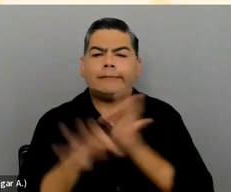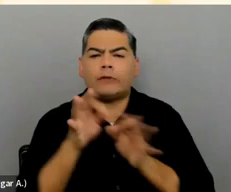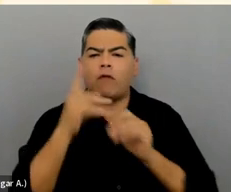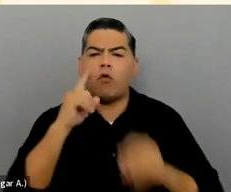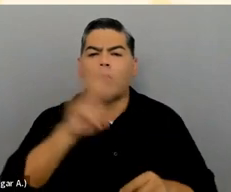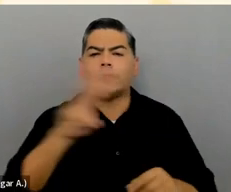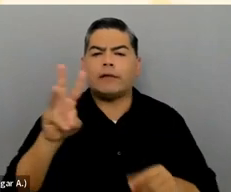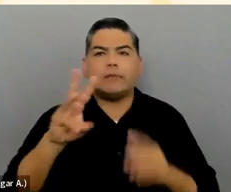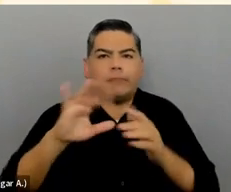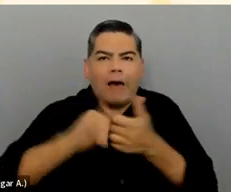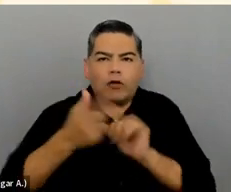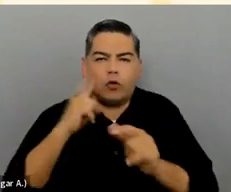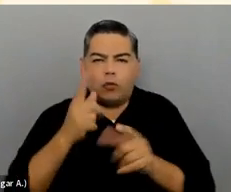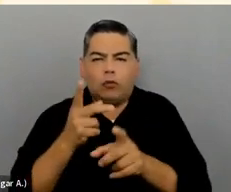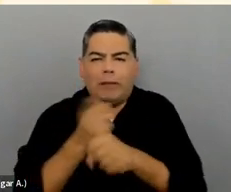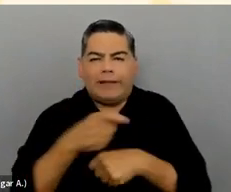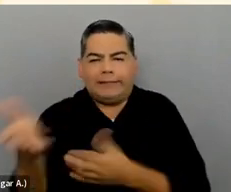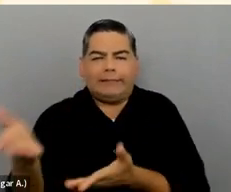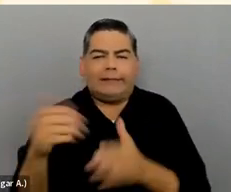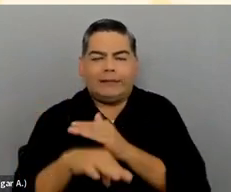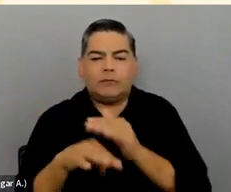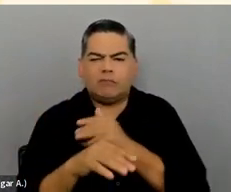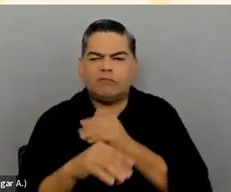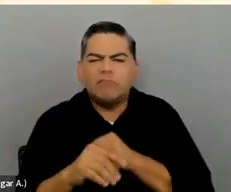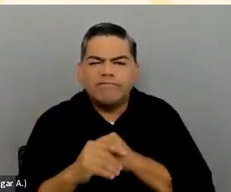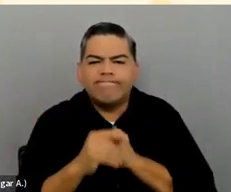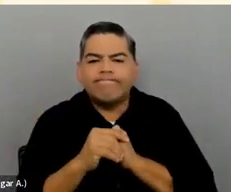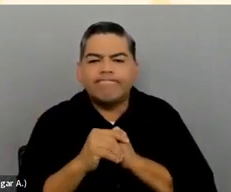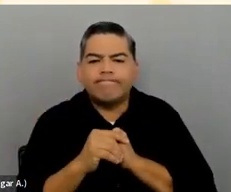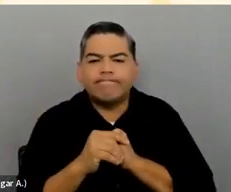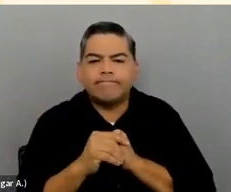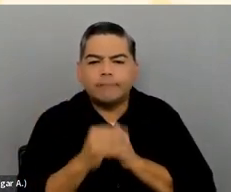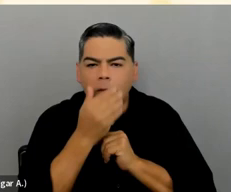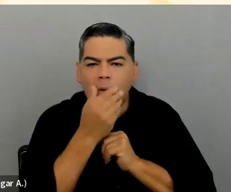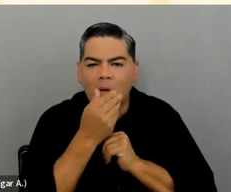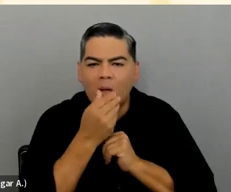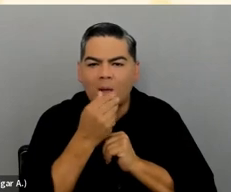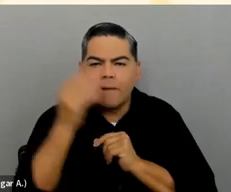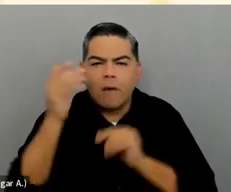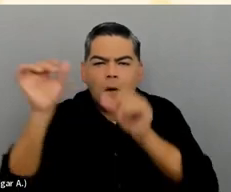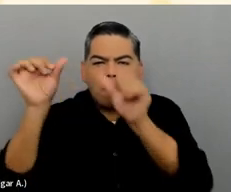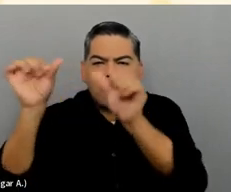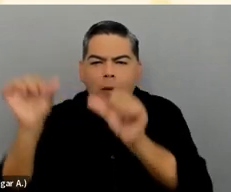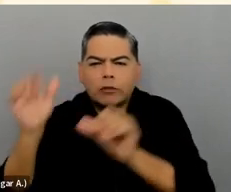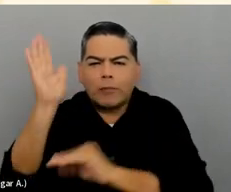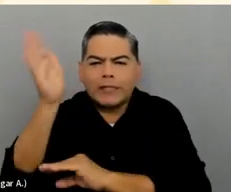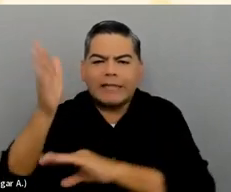And then how do you make it accessible? I'm not sure... Do you ever post a presentation after the lesson to a website?